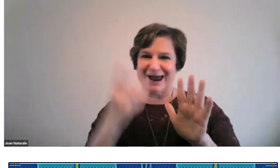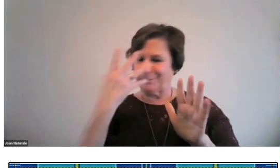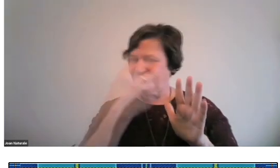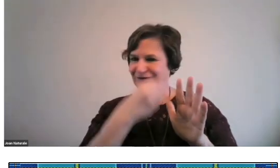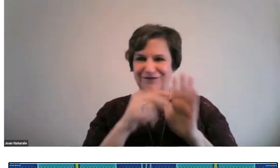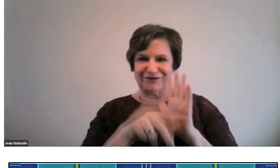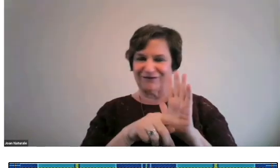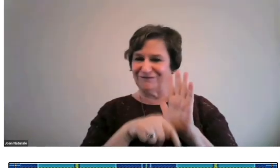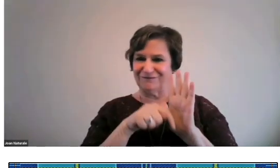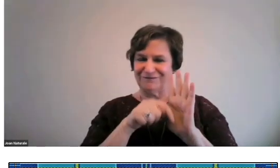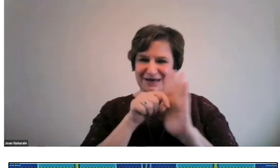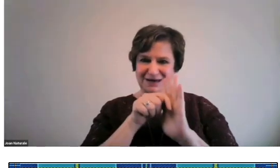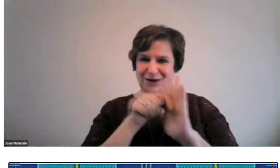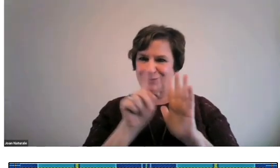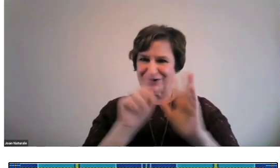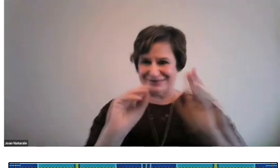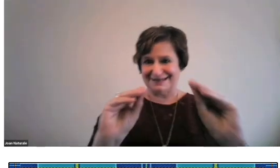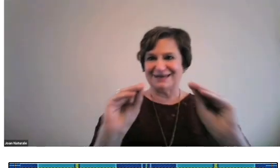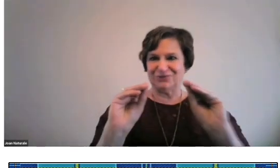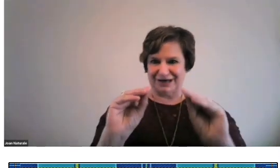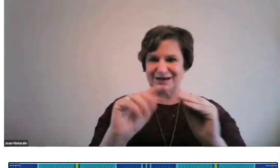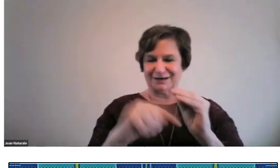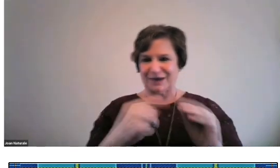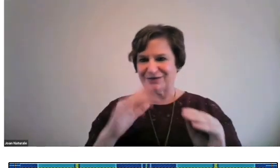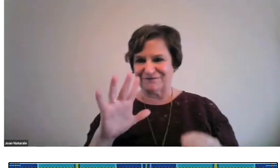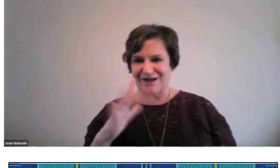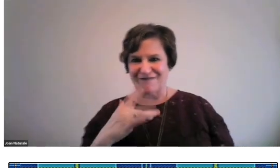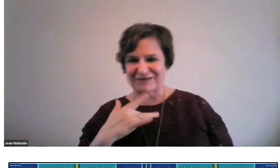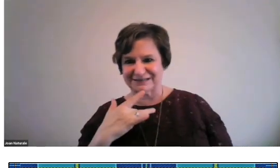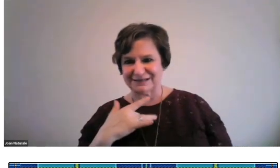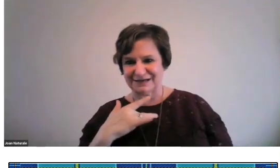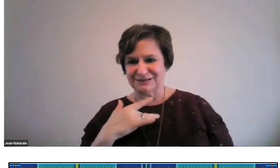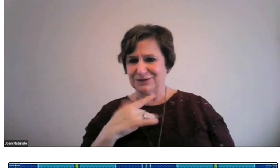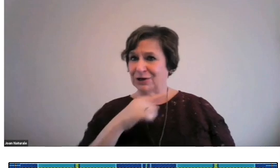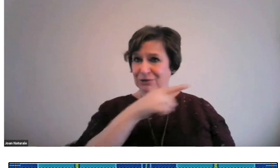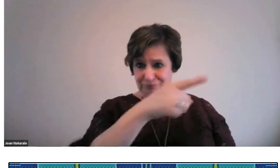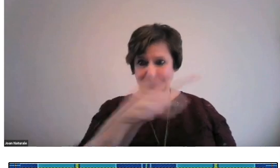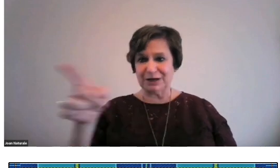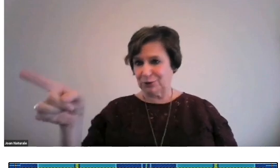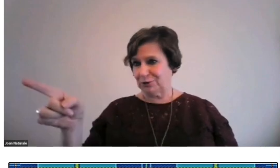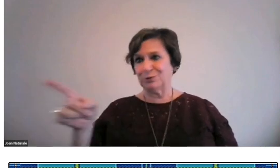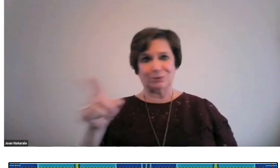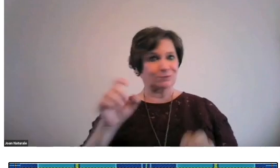I wish I could show you that beautiful video where he is teaching about the five senses.